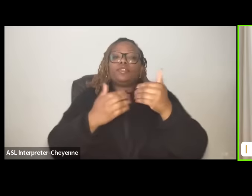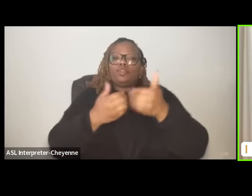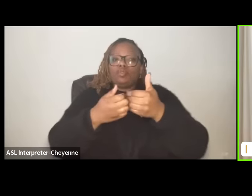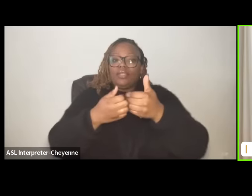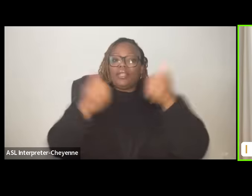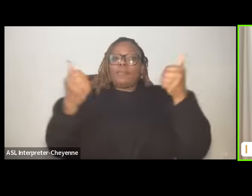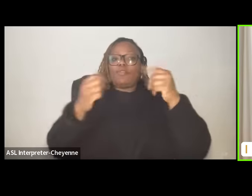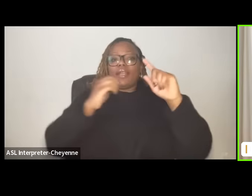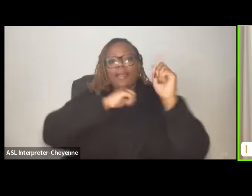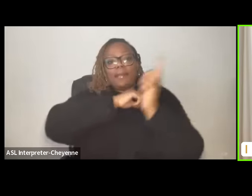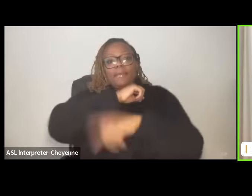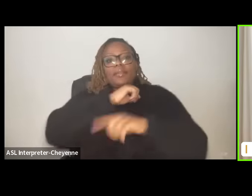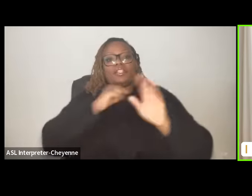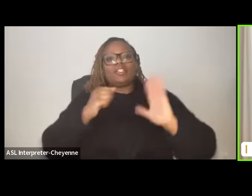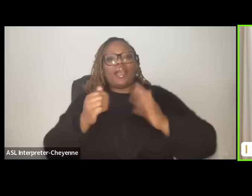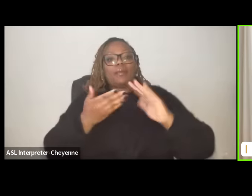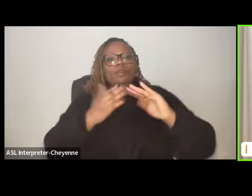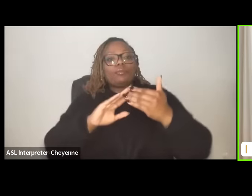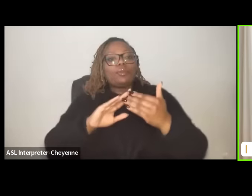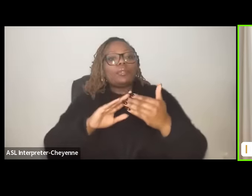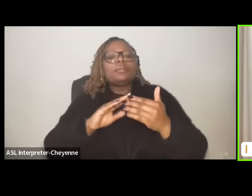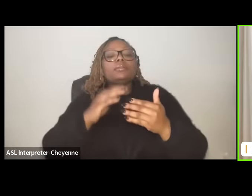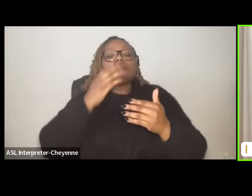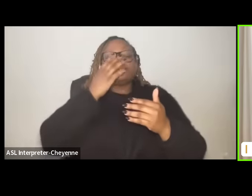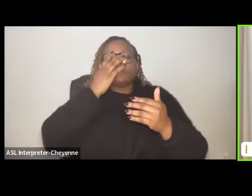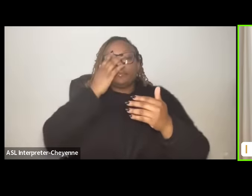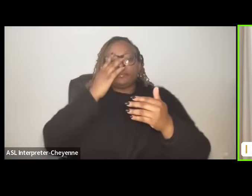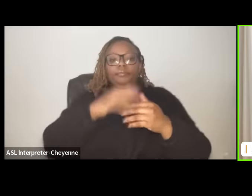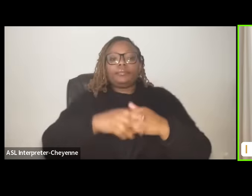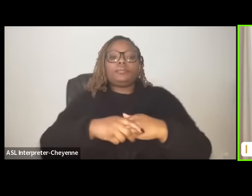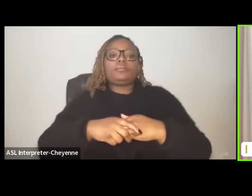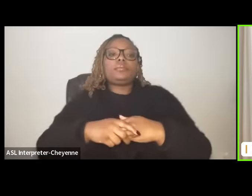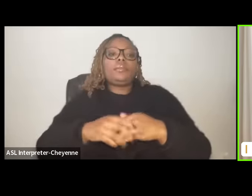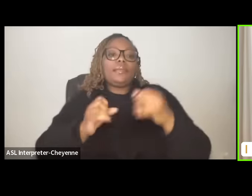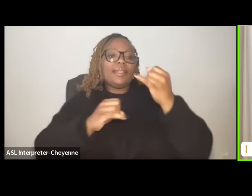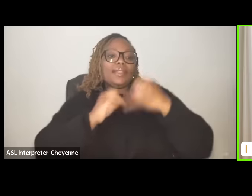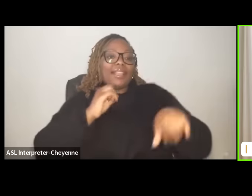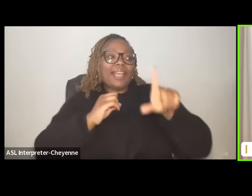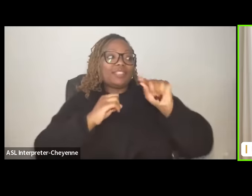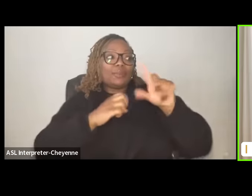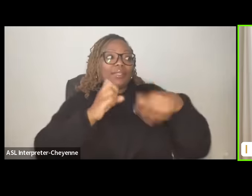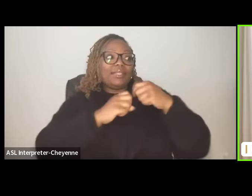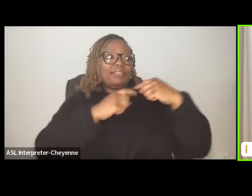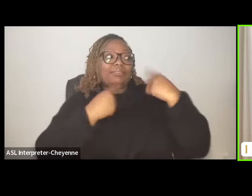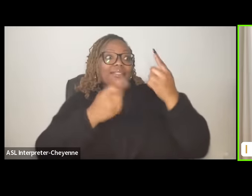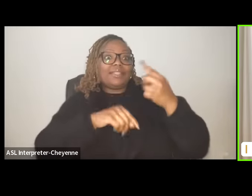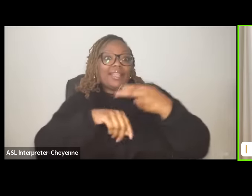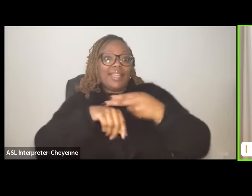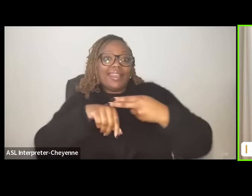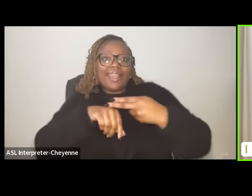punish our communities and so um the last 20 years in Haiti I can't even when I was thinking about